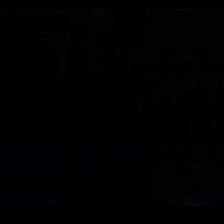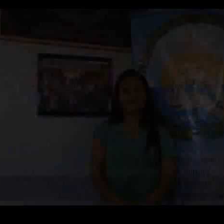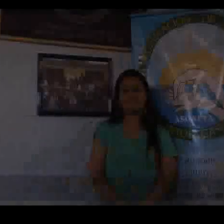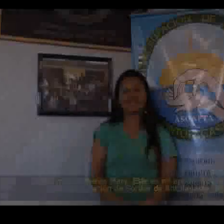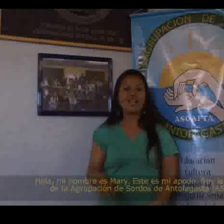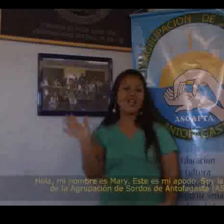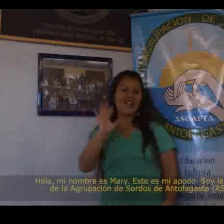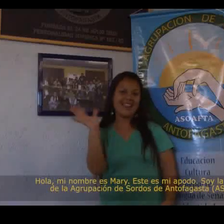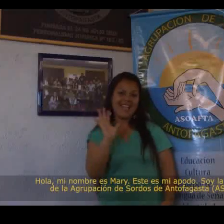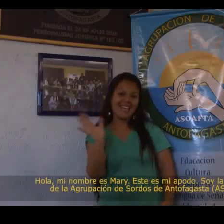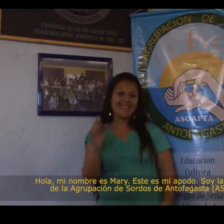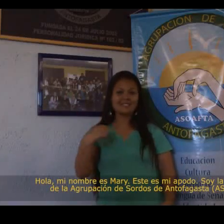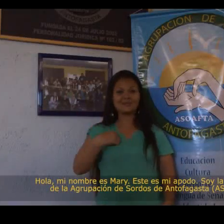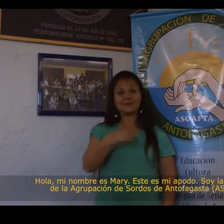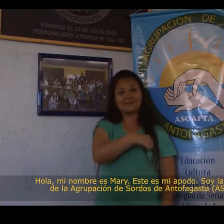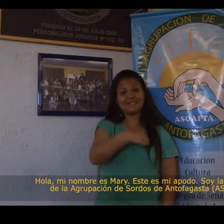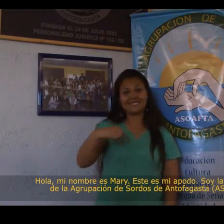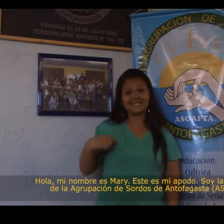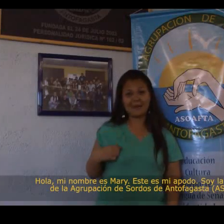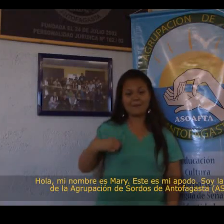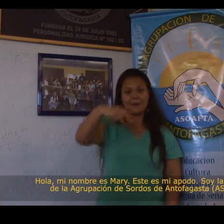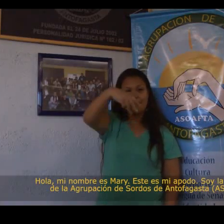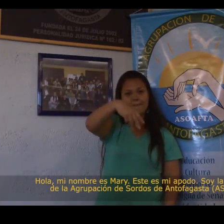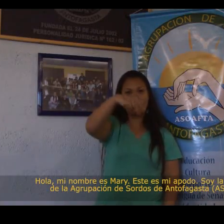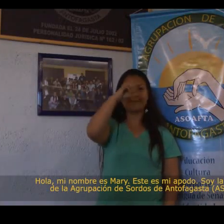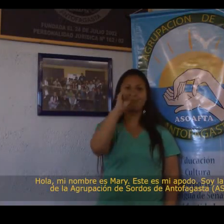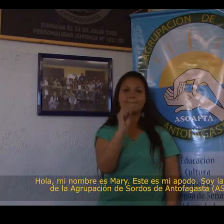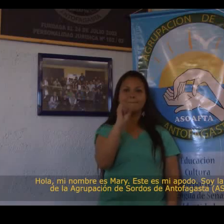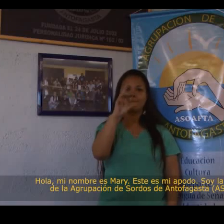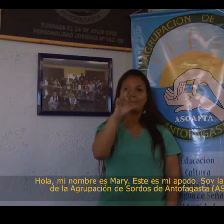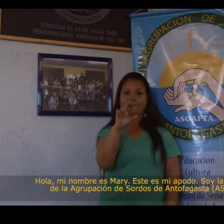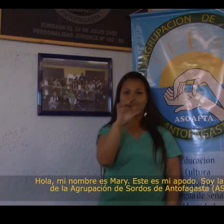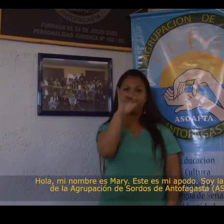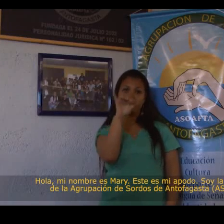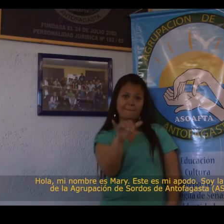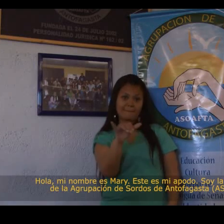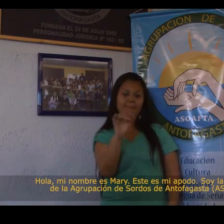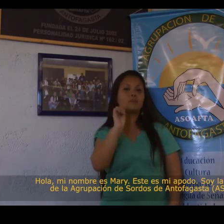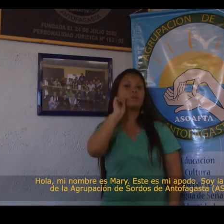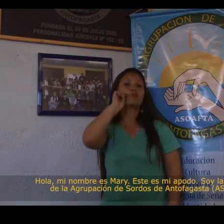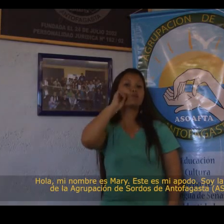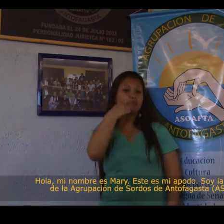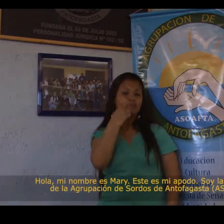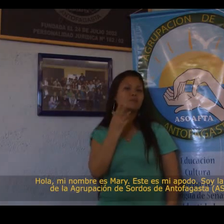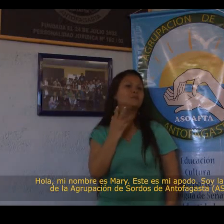Hello, my name is Mary. This is my sign name.